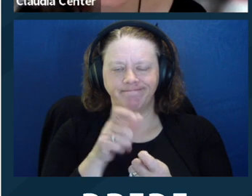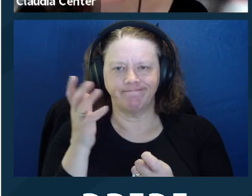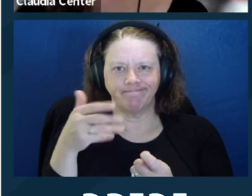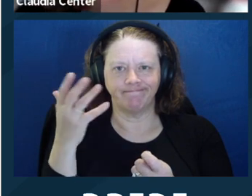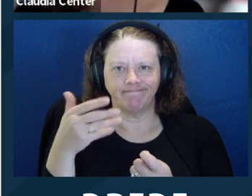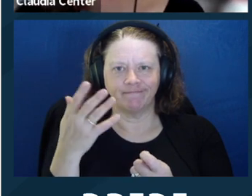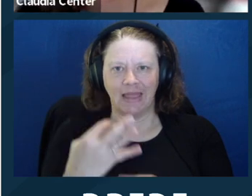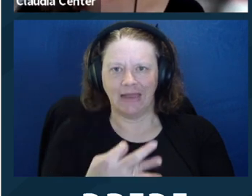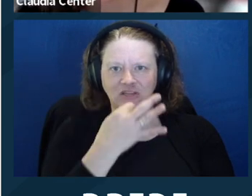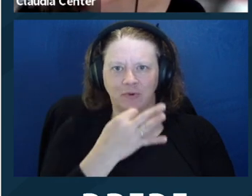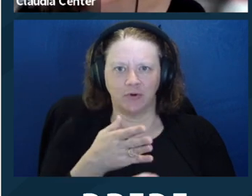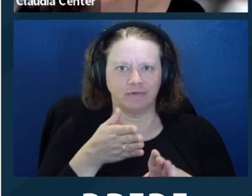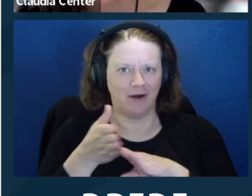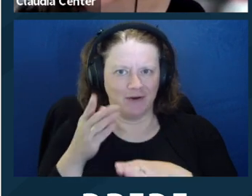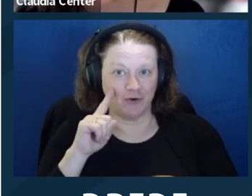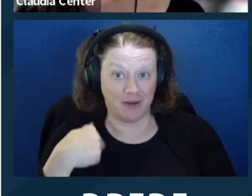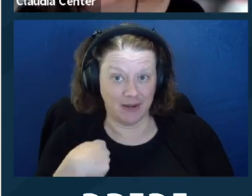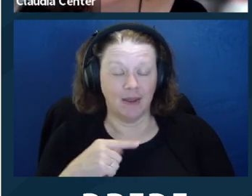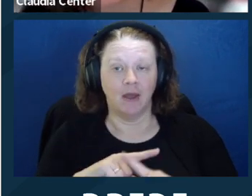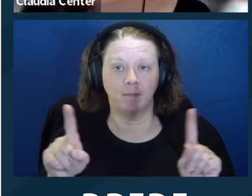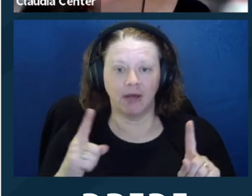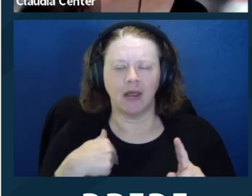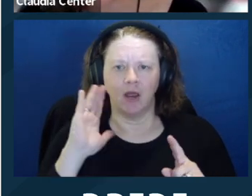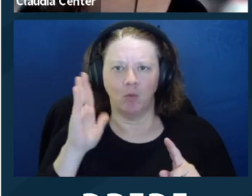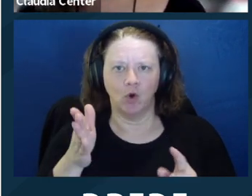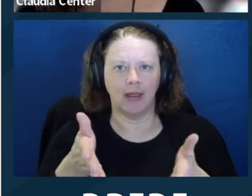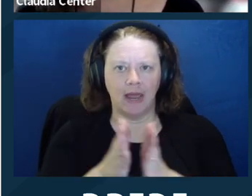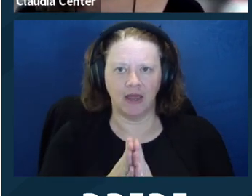I would not take the person at their word. I mean, I might speak to them generally, but